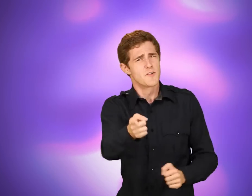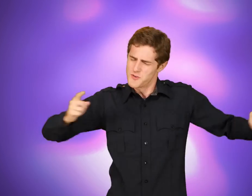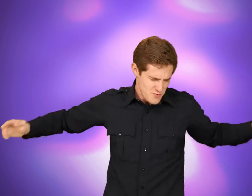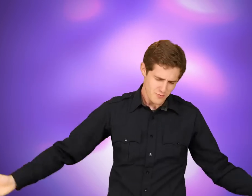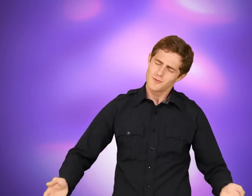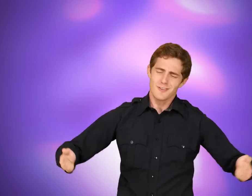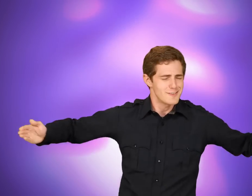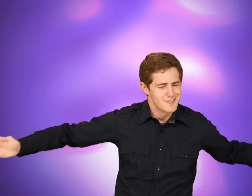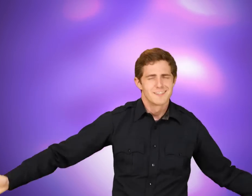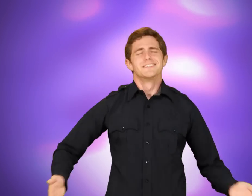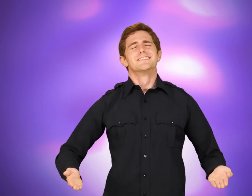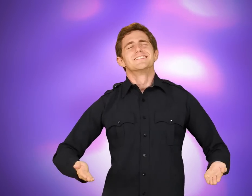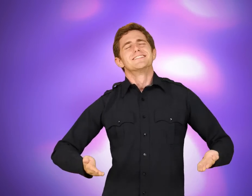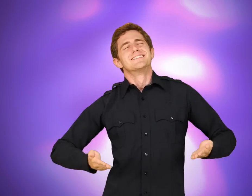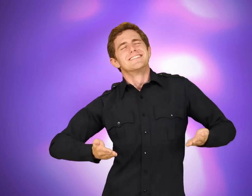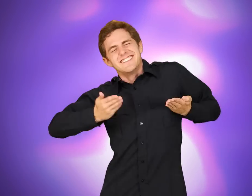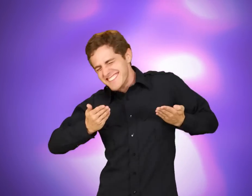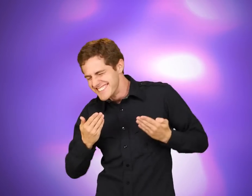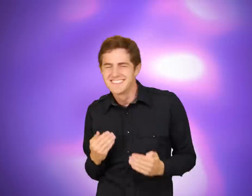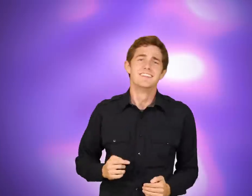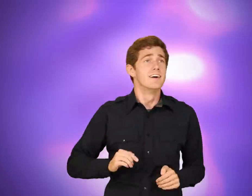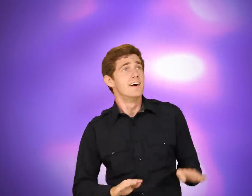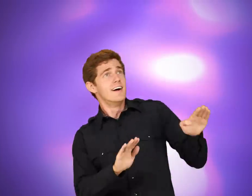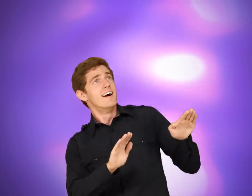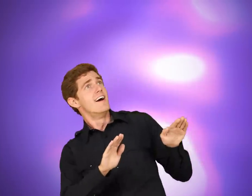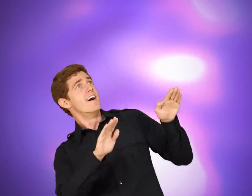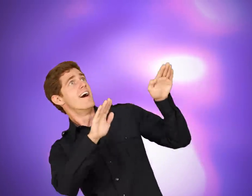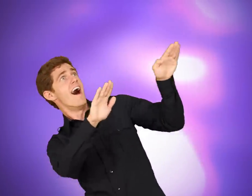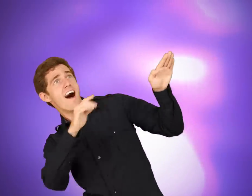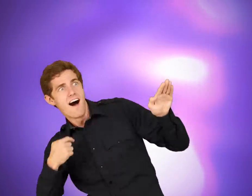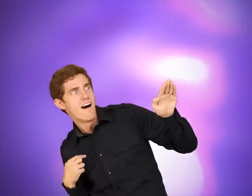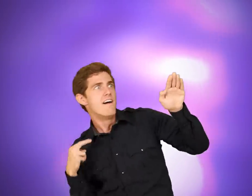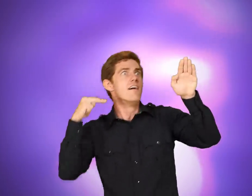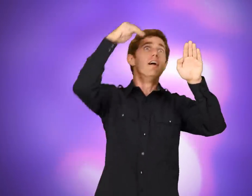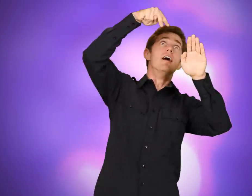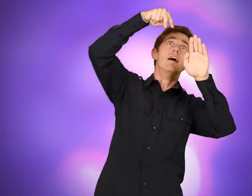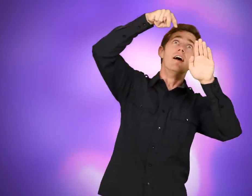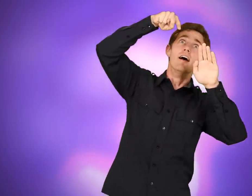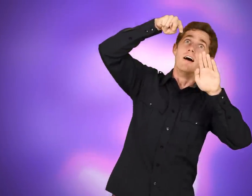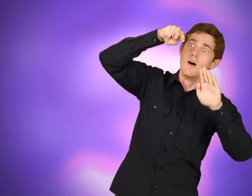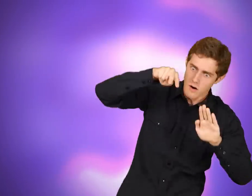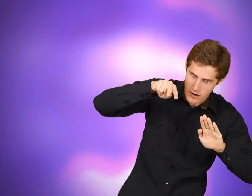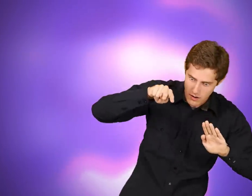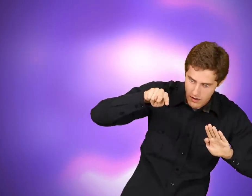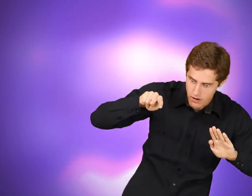You raise me up, so I can stand on mountains; YOU LIFT-ME, MOUNTAIN [CL: CLIMB, STAND]